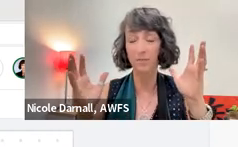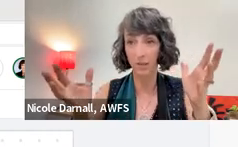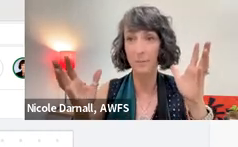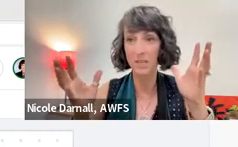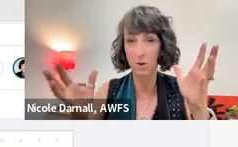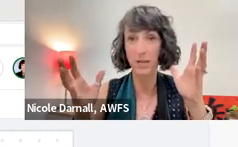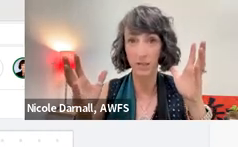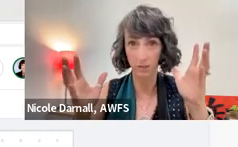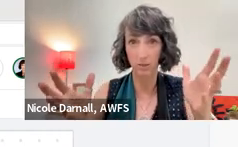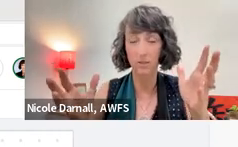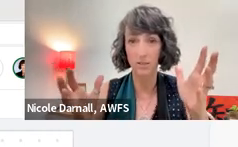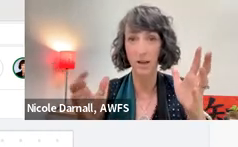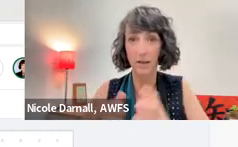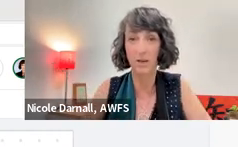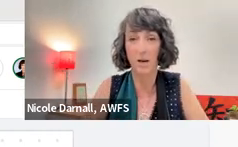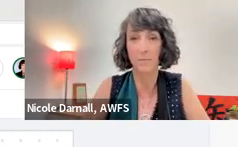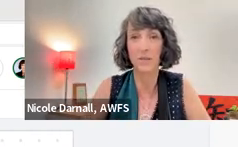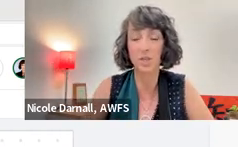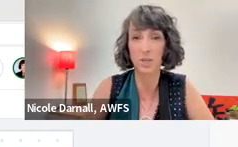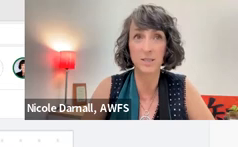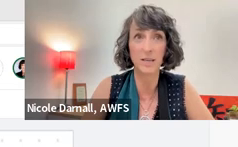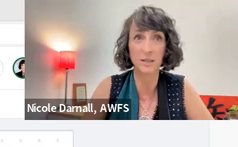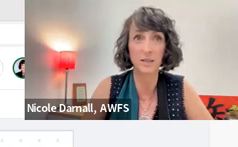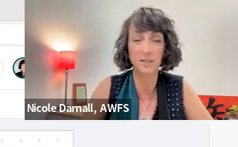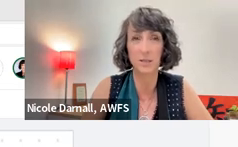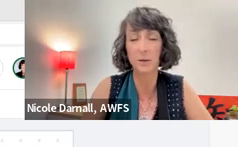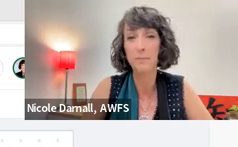of climate training looks like that GSA could consider.